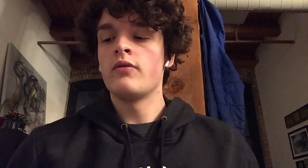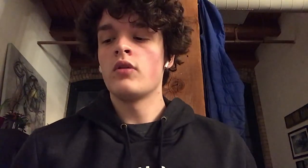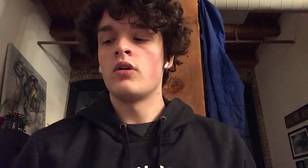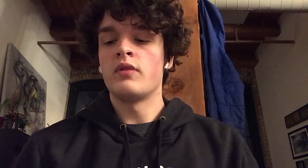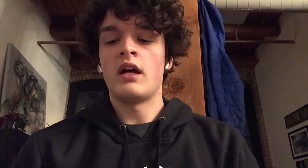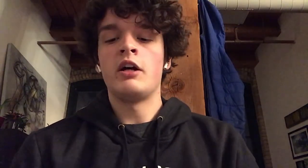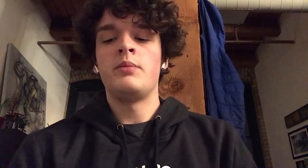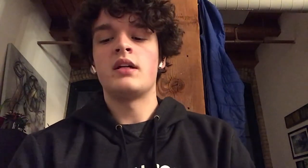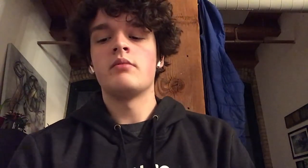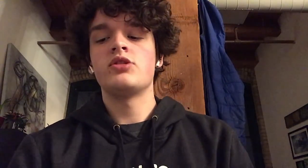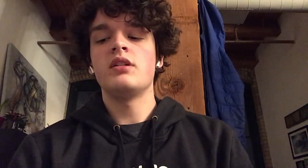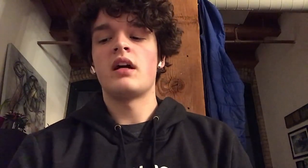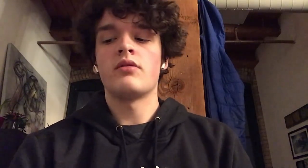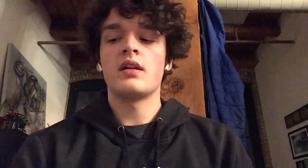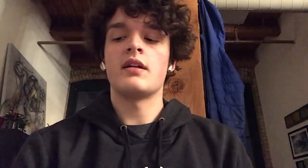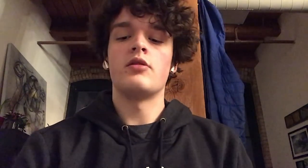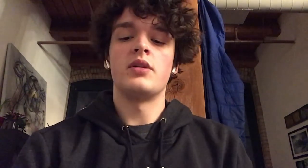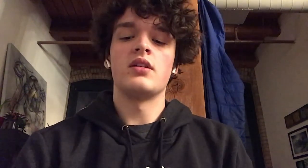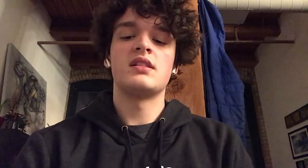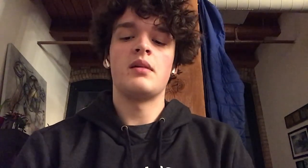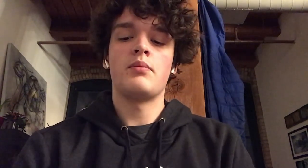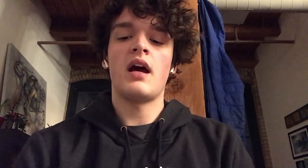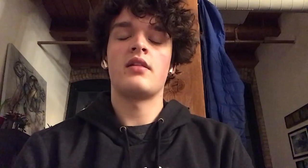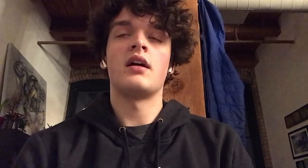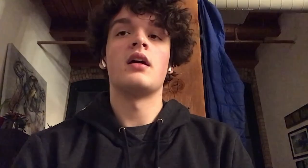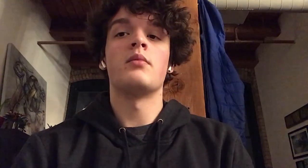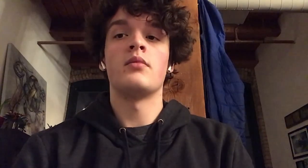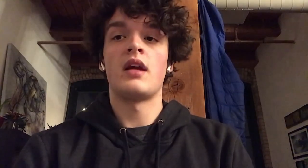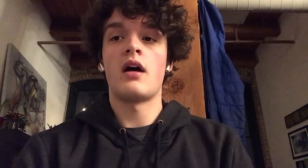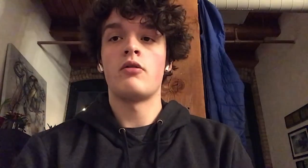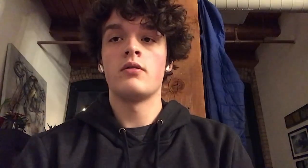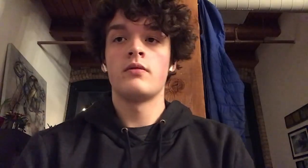chemistry. I don't think I would be in the same path I am now.